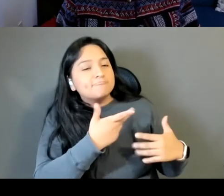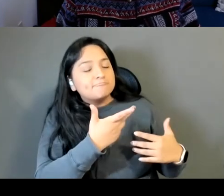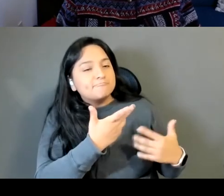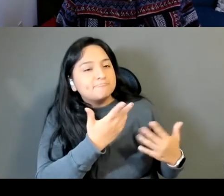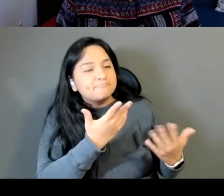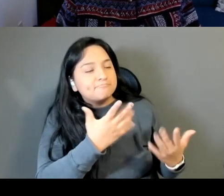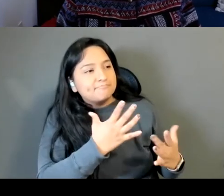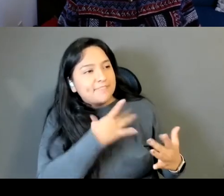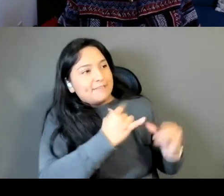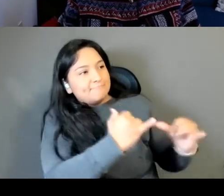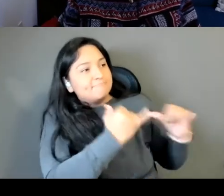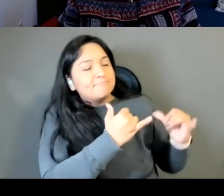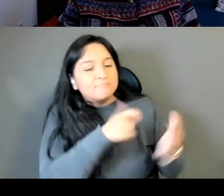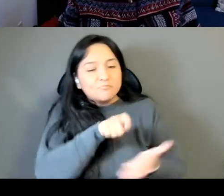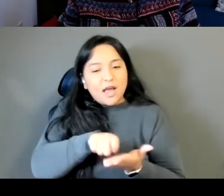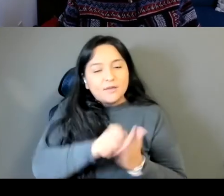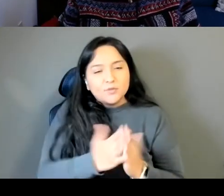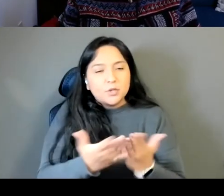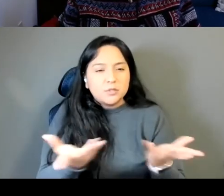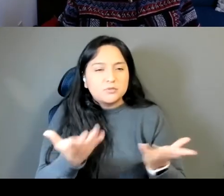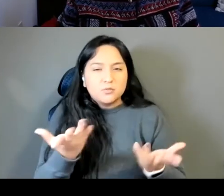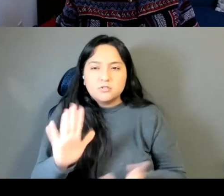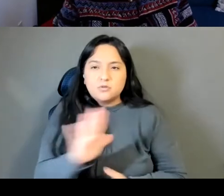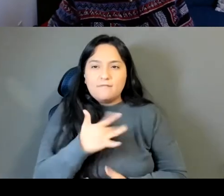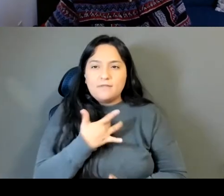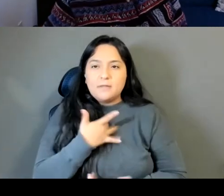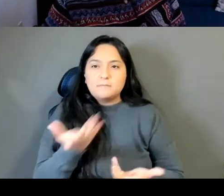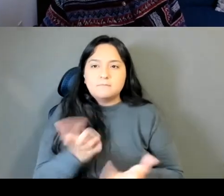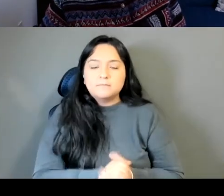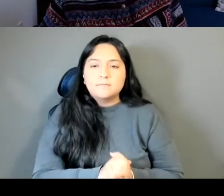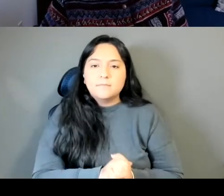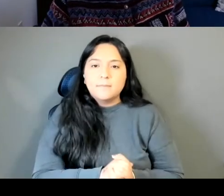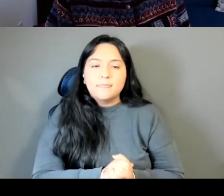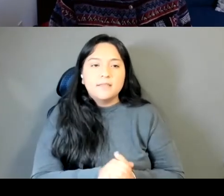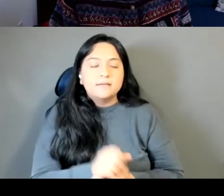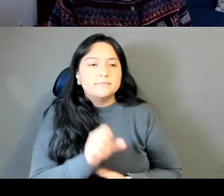Sunisa Manning just talk about that quote though from theories